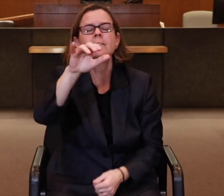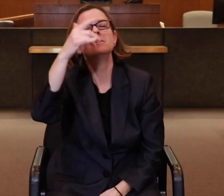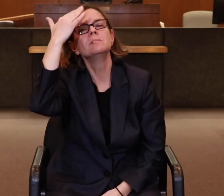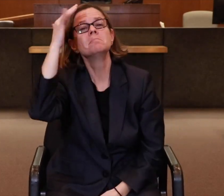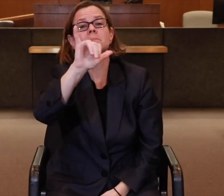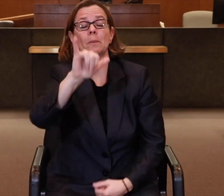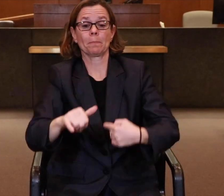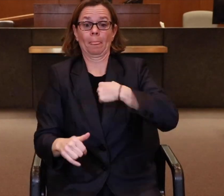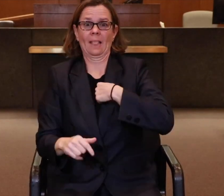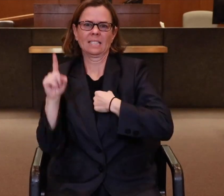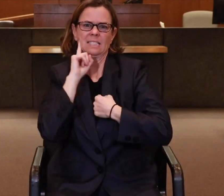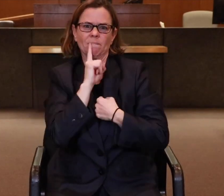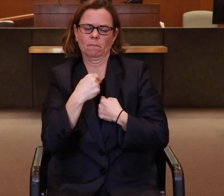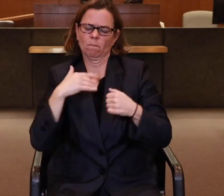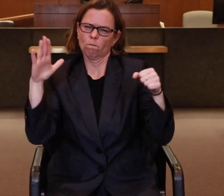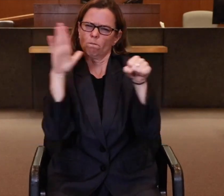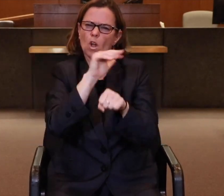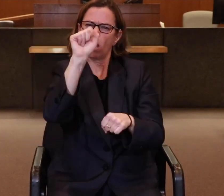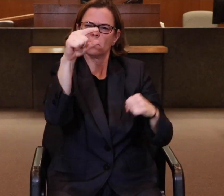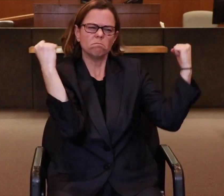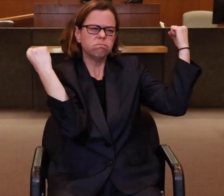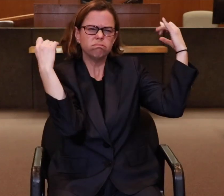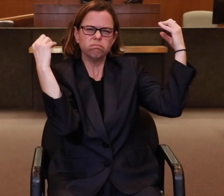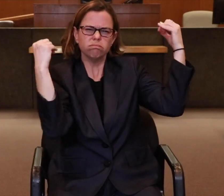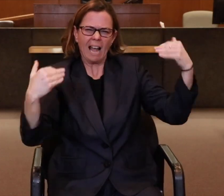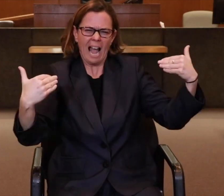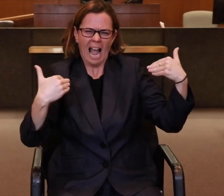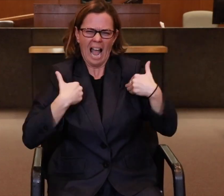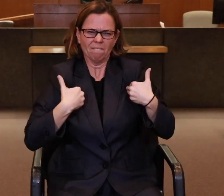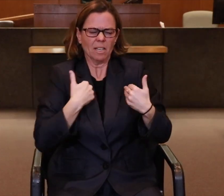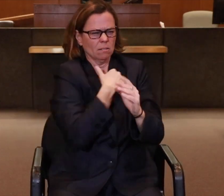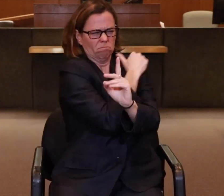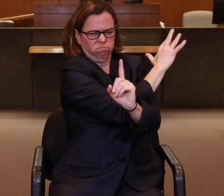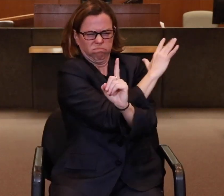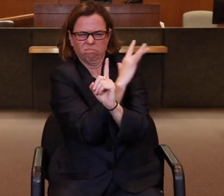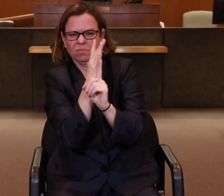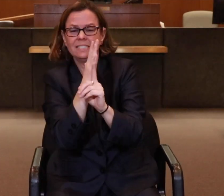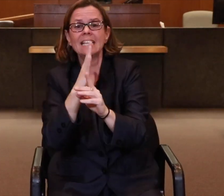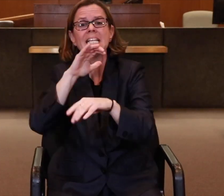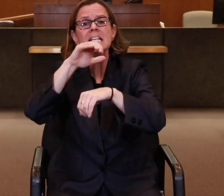To give you a better idea, I use ASL to the max as a Deaf person.